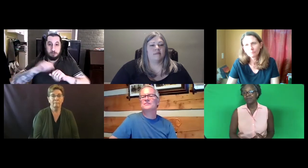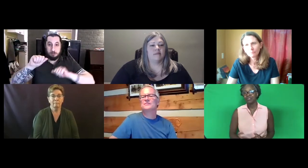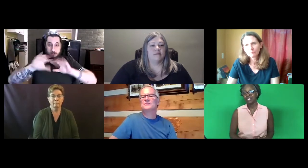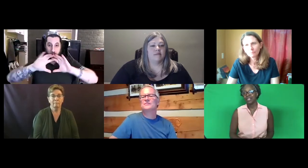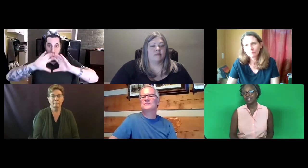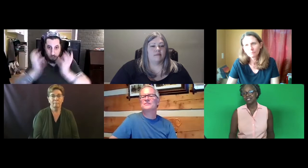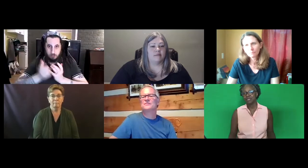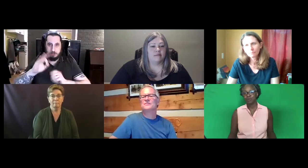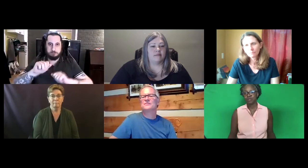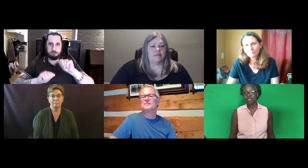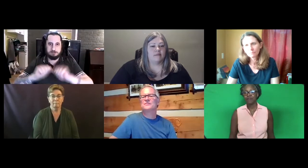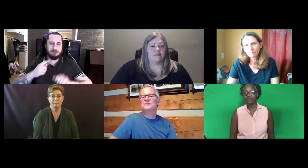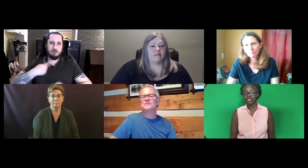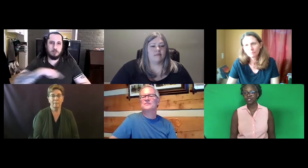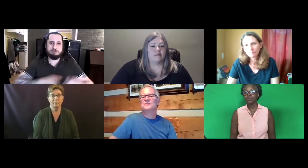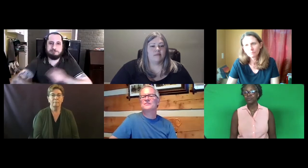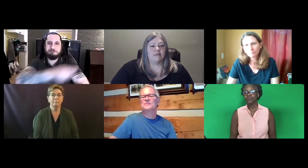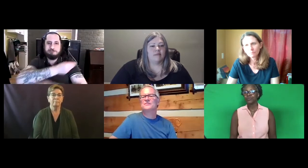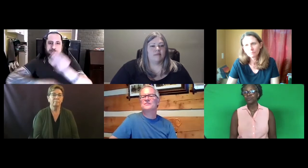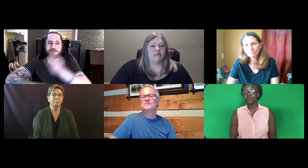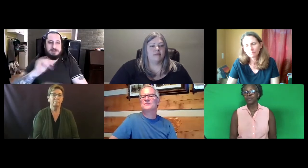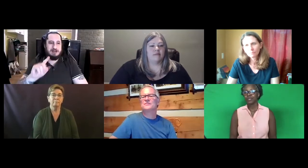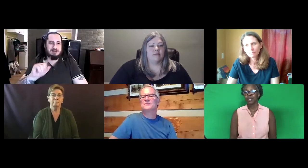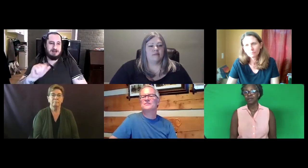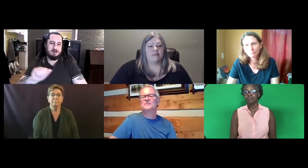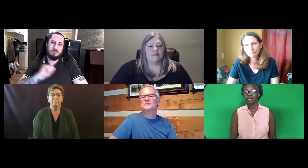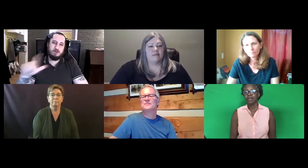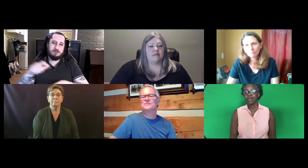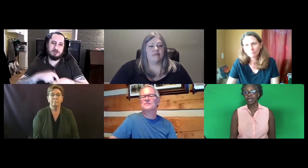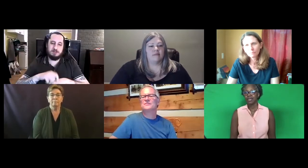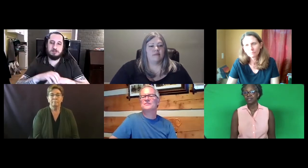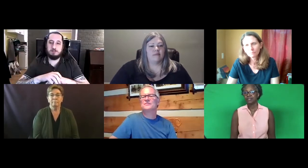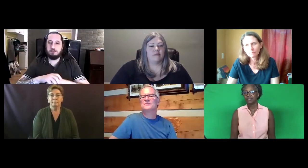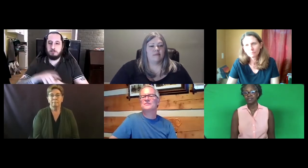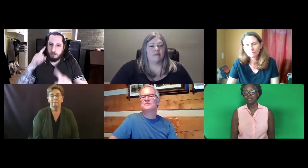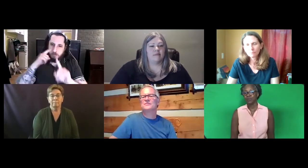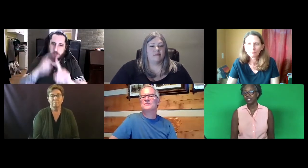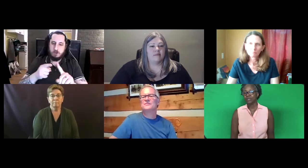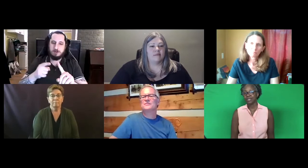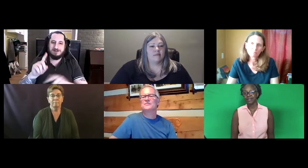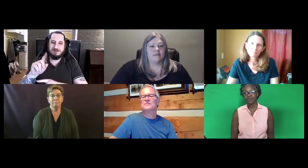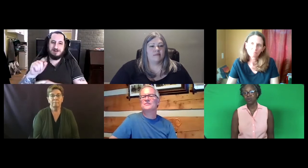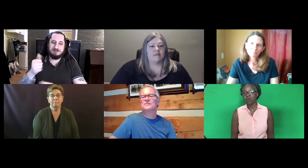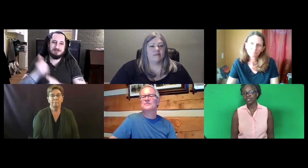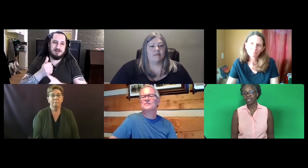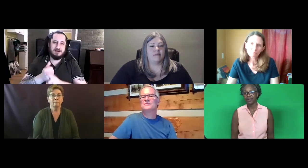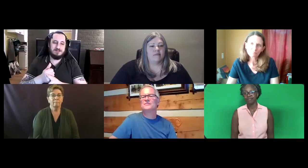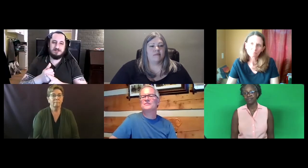Now understand that it's supposed to be confidential. And, you know, we look at data all the time.